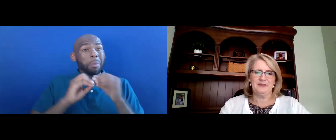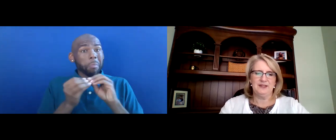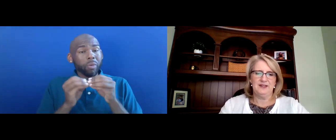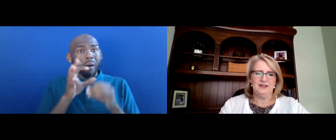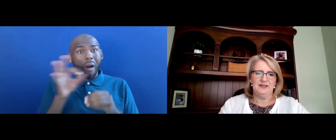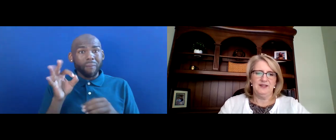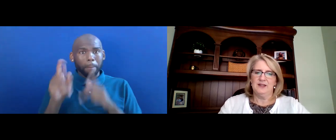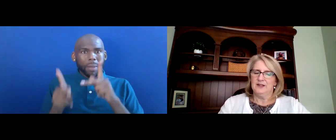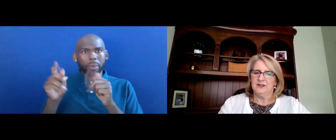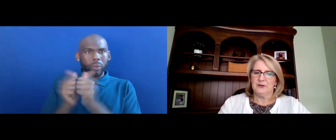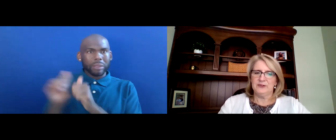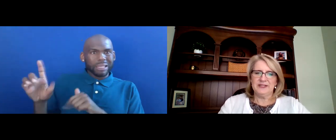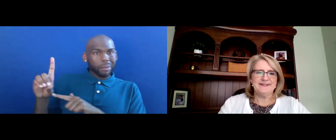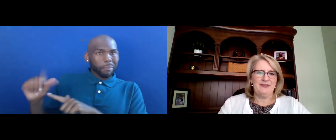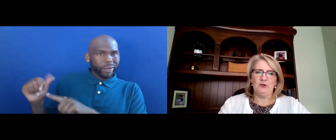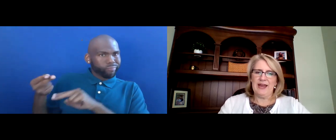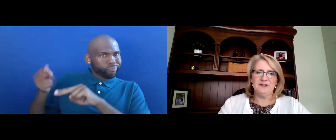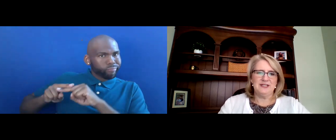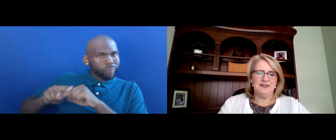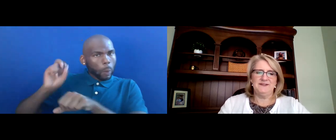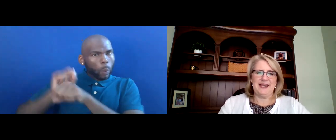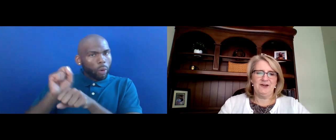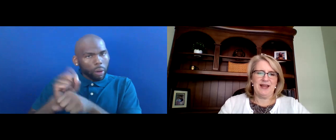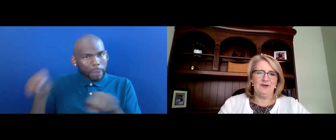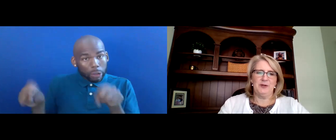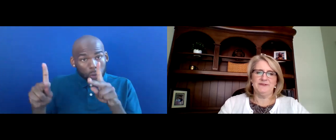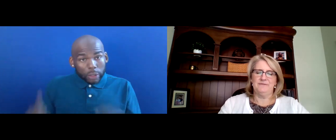SO, I WANT TO SAY THAT GROUNDED IN THE DESIRED OUTCOMES OF